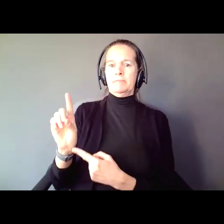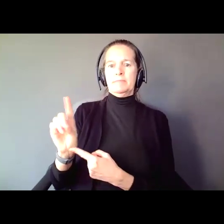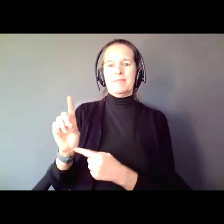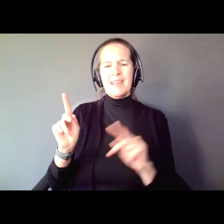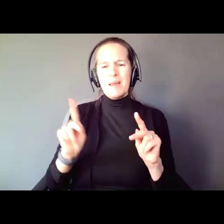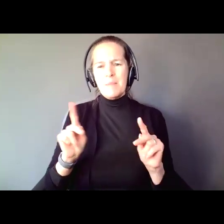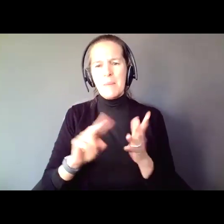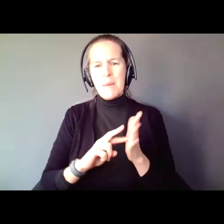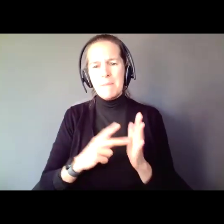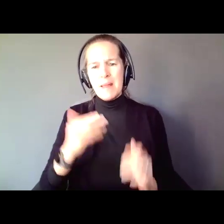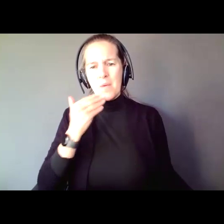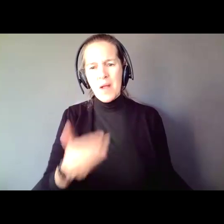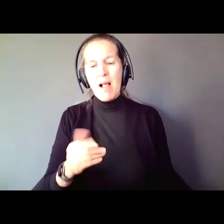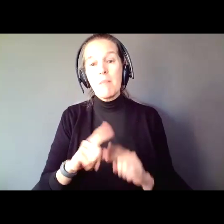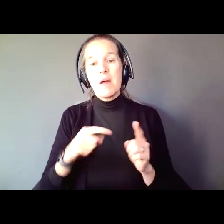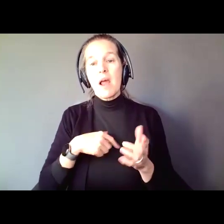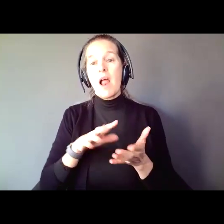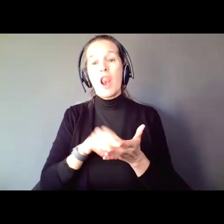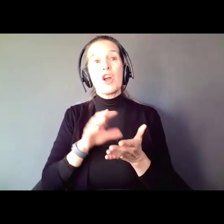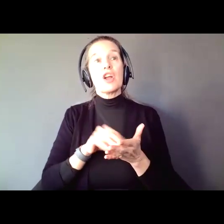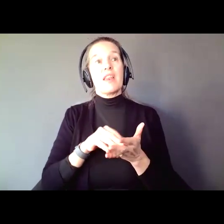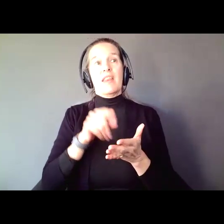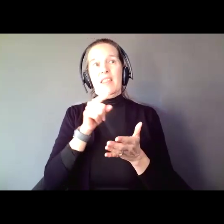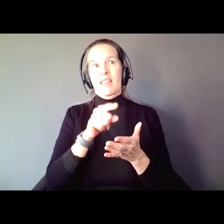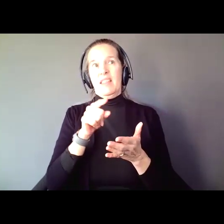And there is a quote up on your screen saying it. This quote is pushing a hundred years old,